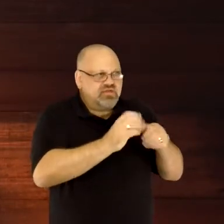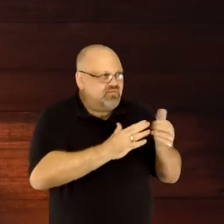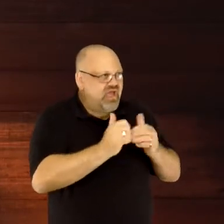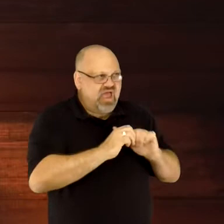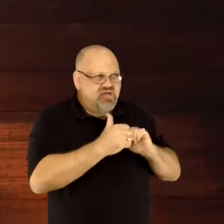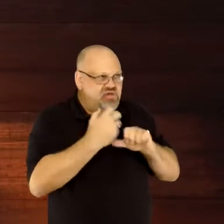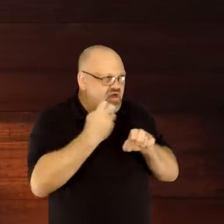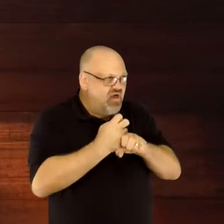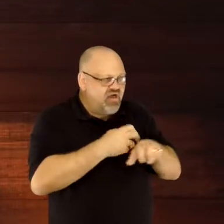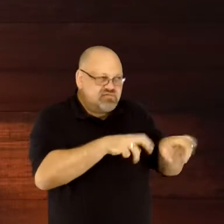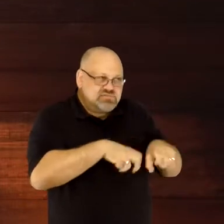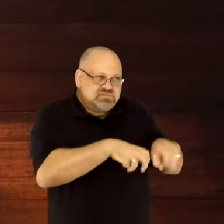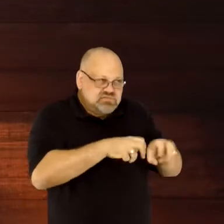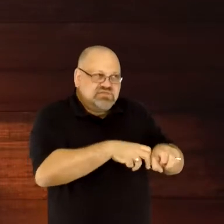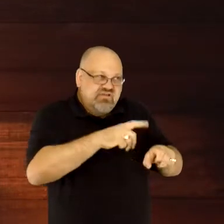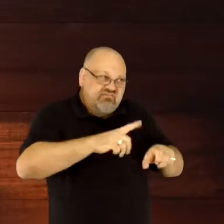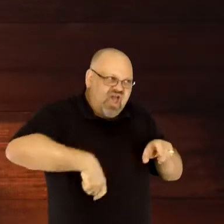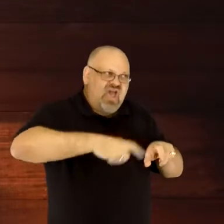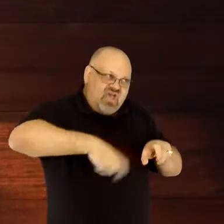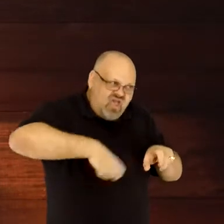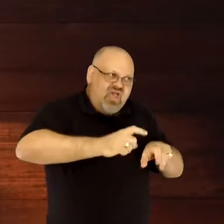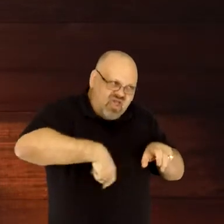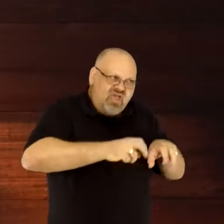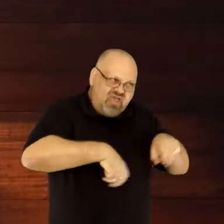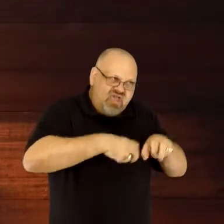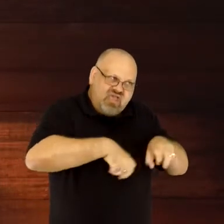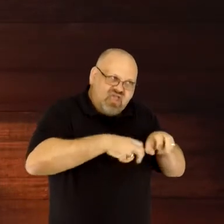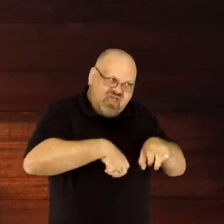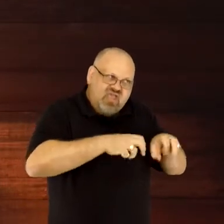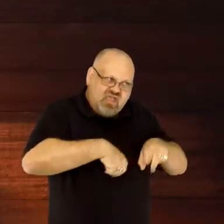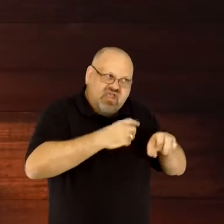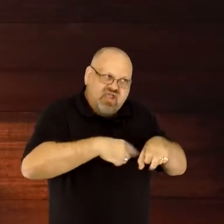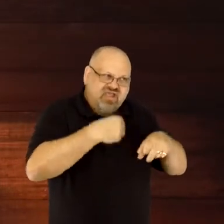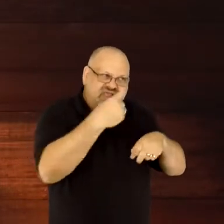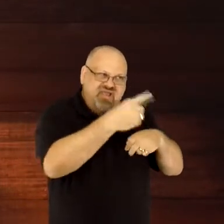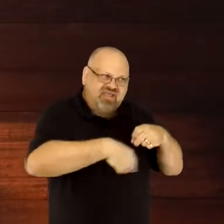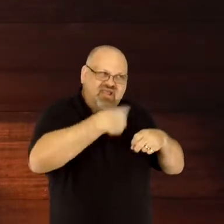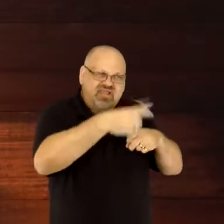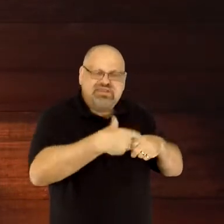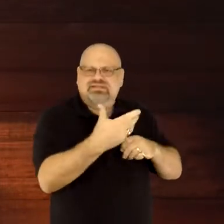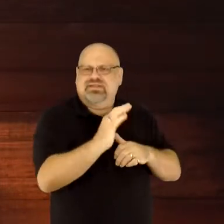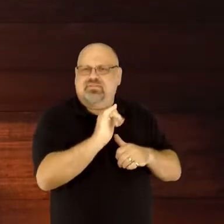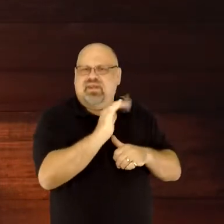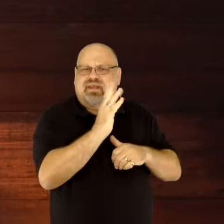like you never can get a break–or maybe reach your goal. But, that's not God's design.